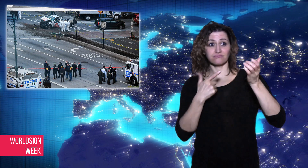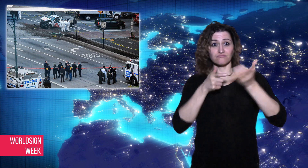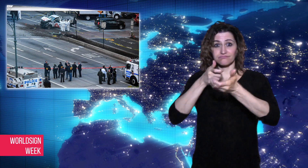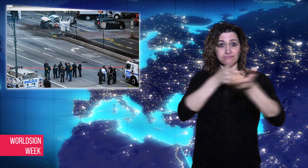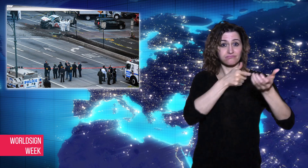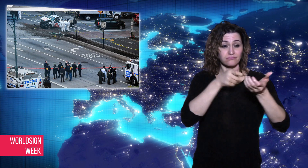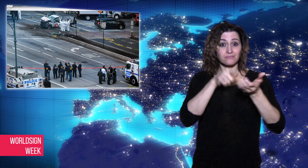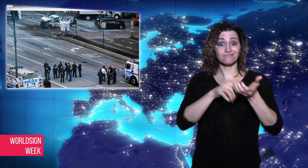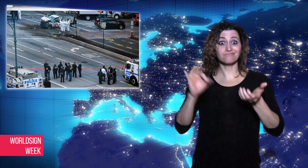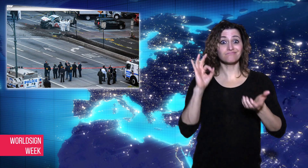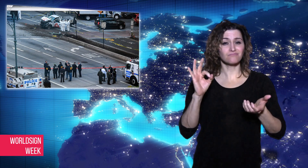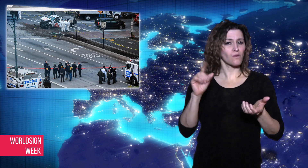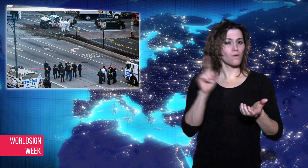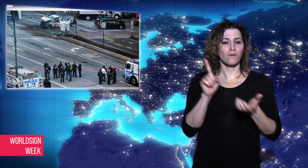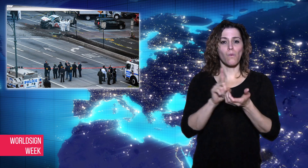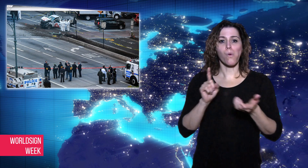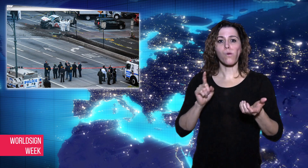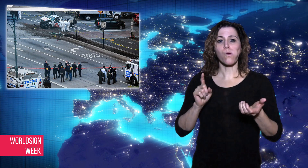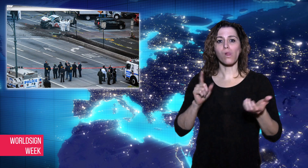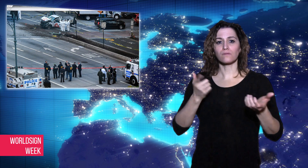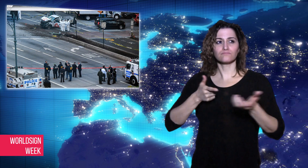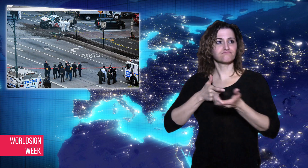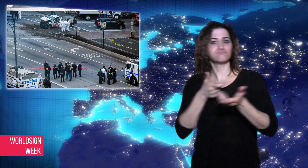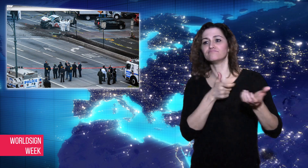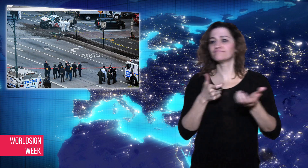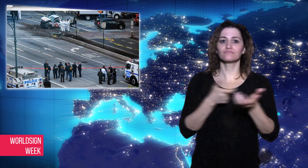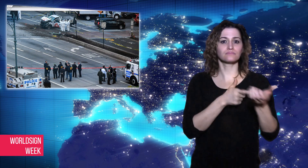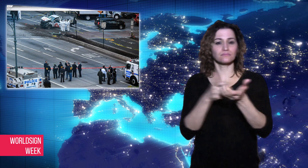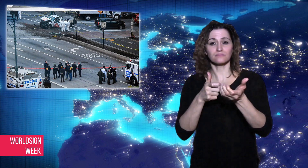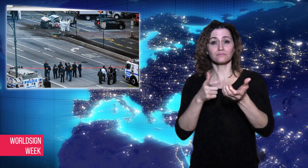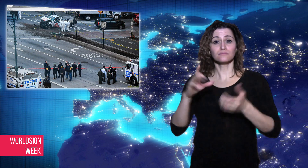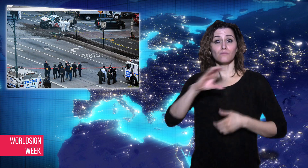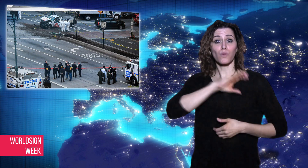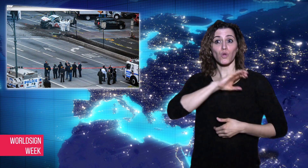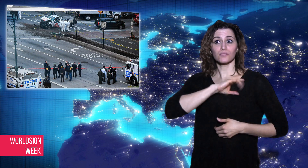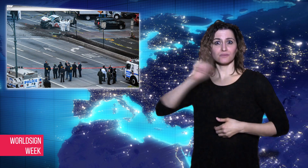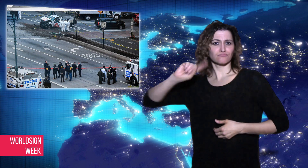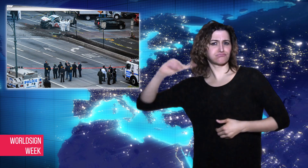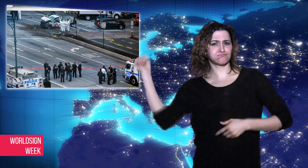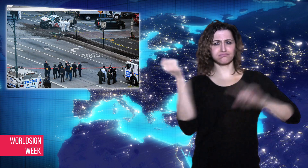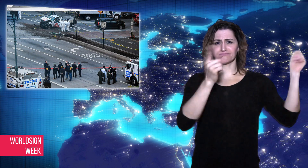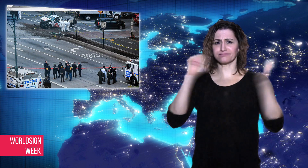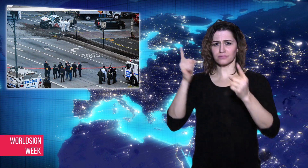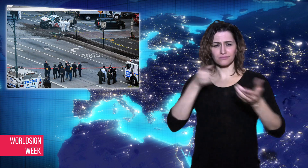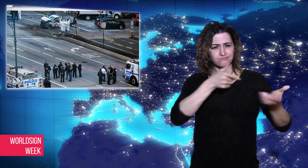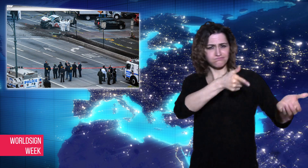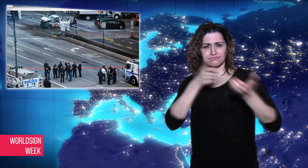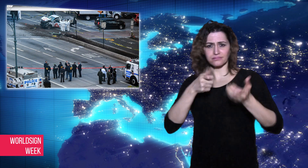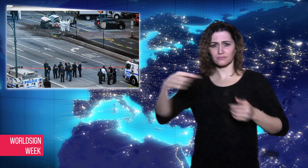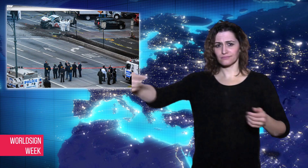of the truck with fake guns. Witnesses